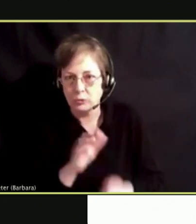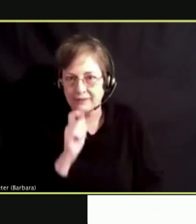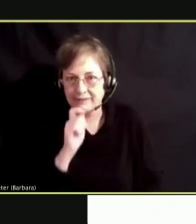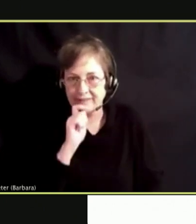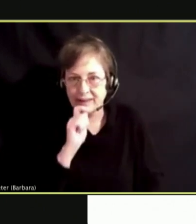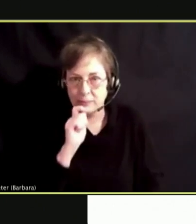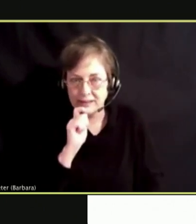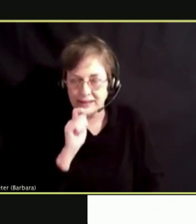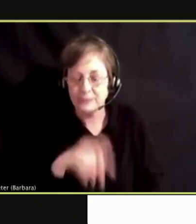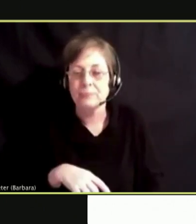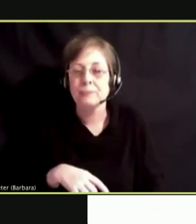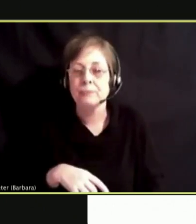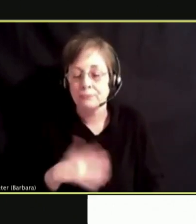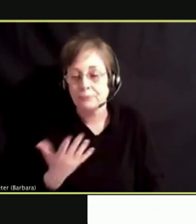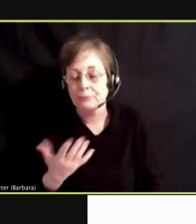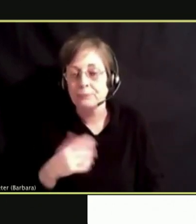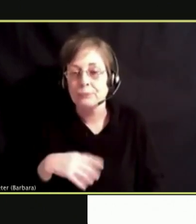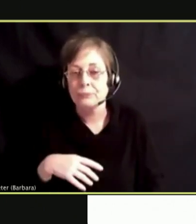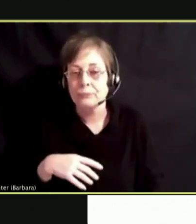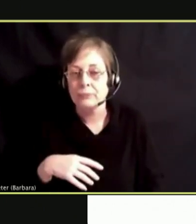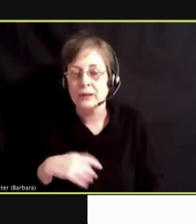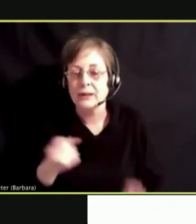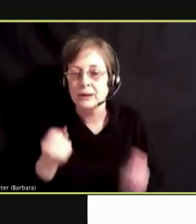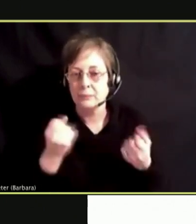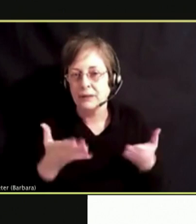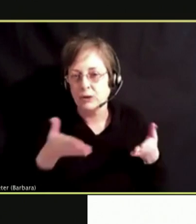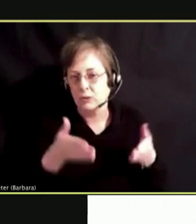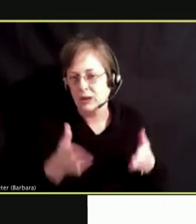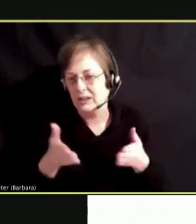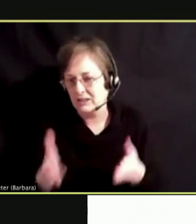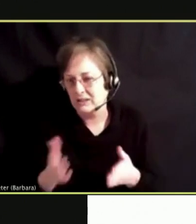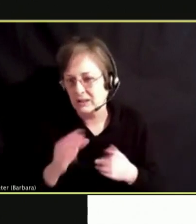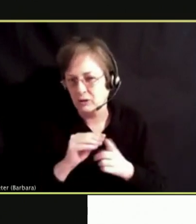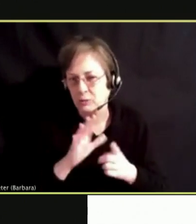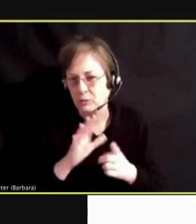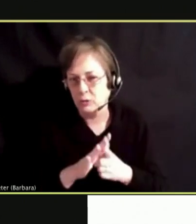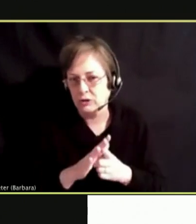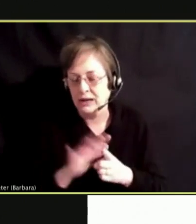AND PRETTY MUCH IT IS MULTIPLE AVENUES EVERY JUST AS THE PREVIOUS MEDIA STATED, ONE OF